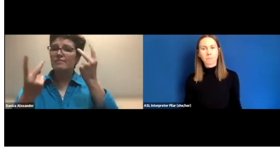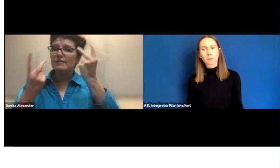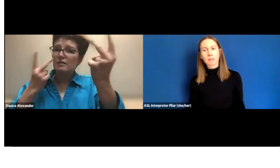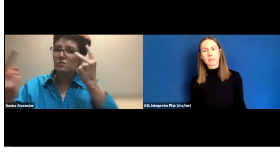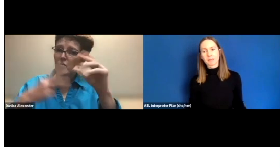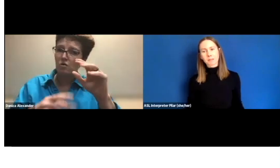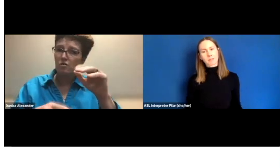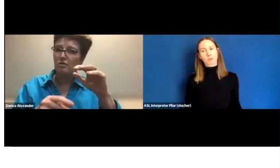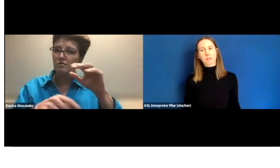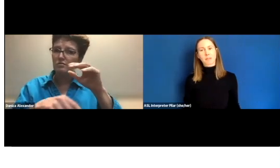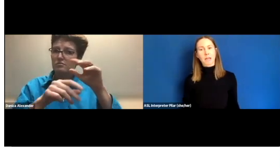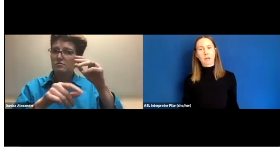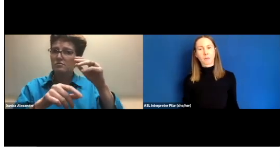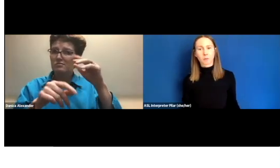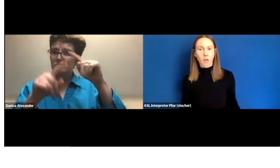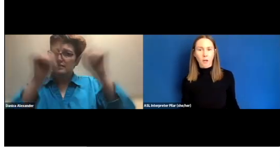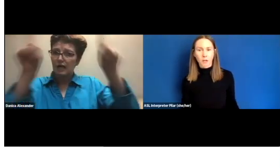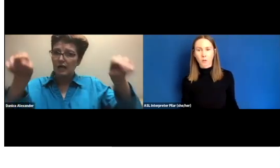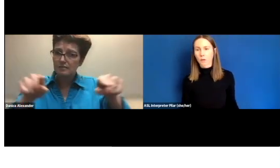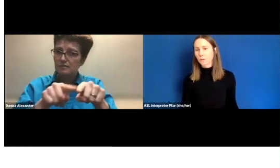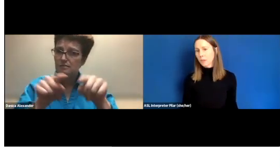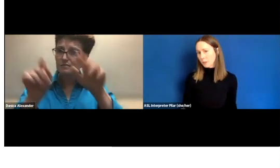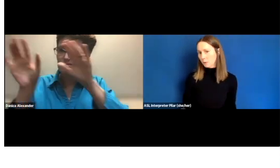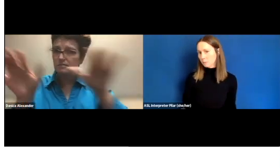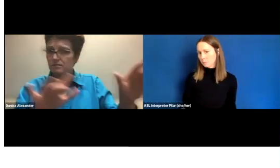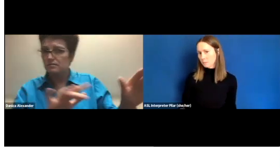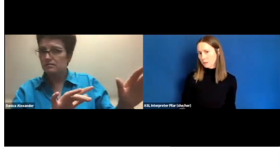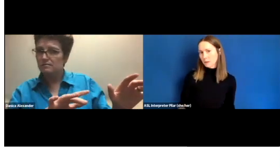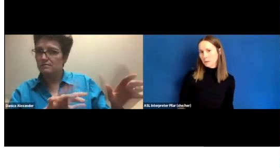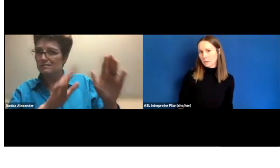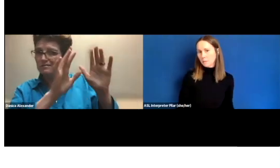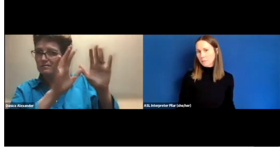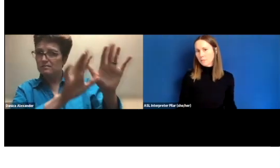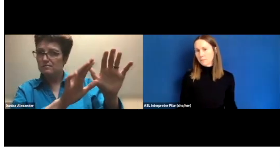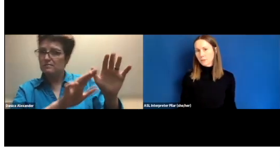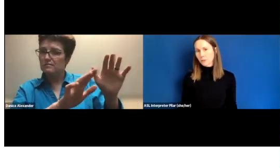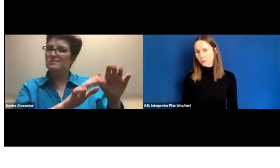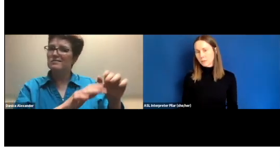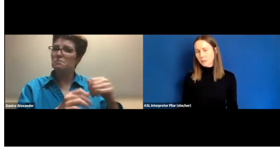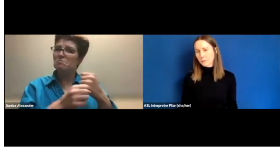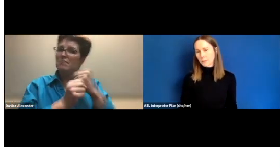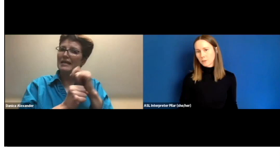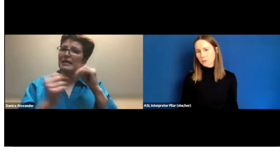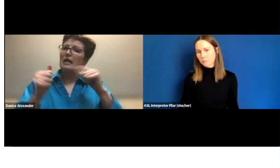Maybe instead try to have a vlog or a video that shows the information.